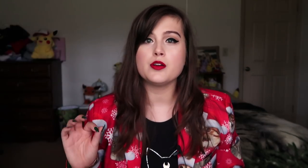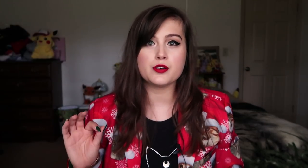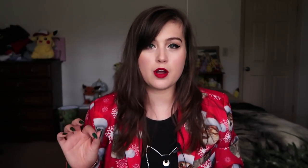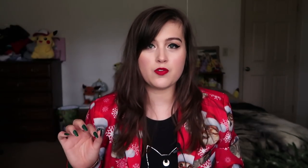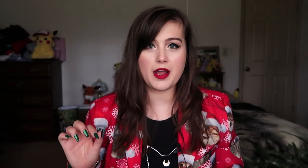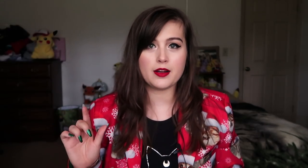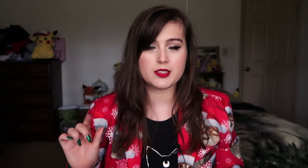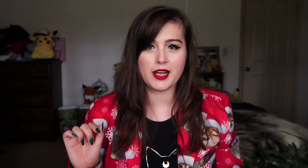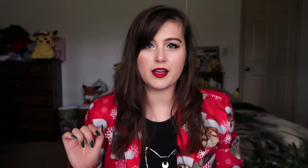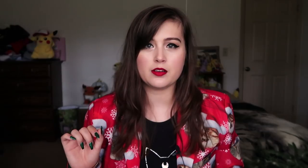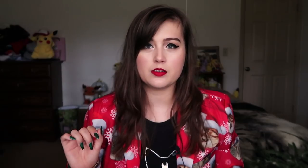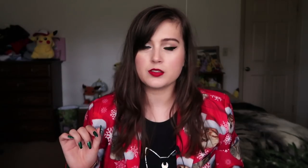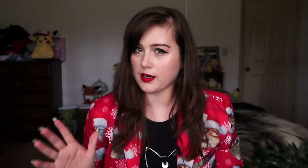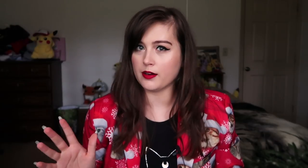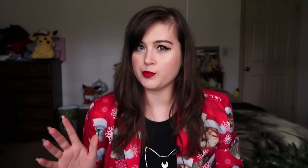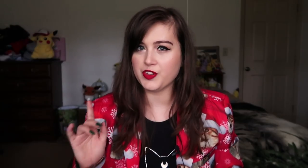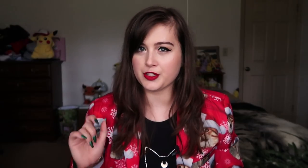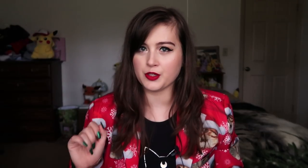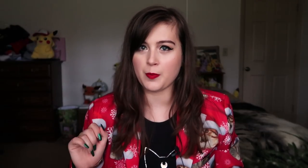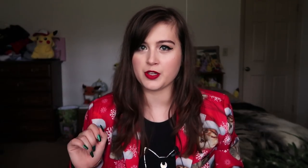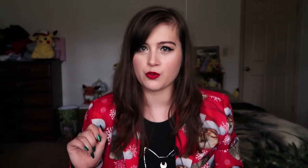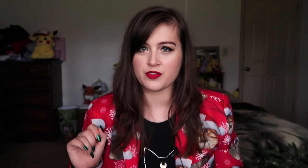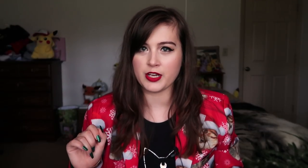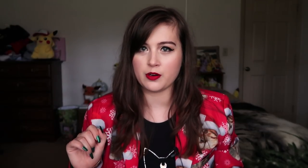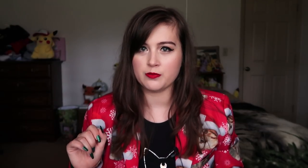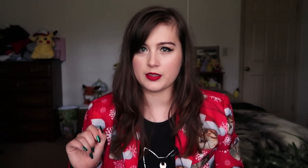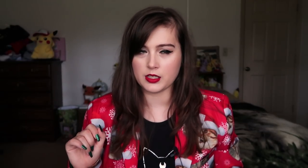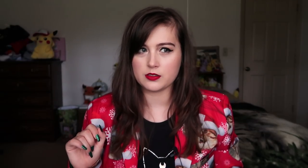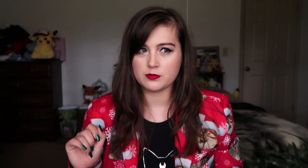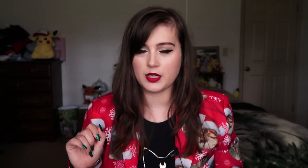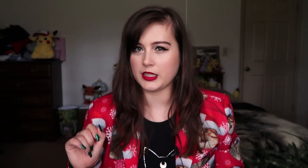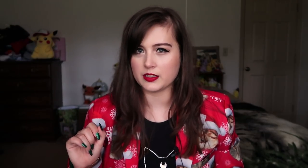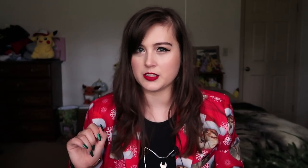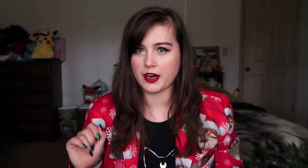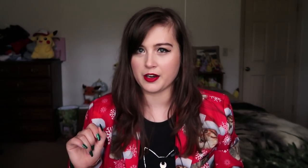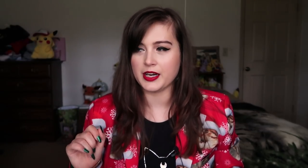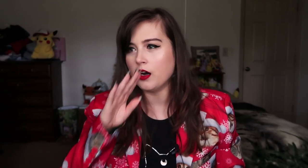you know that today, tonight is a new episode of Riverdale, I think. I think it's still airing.